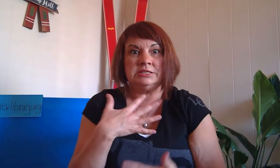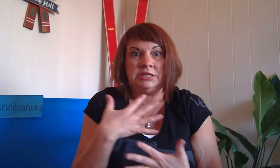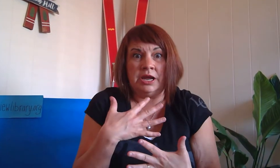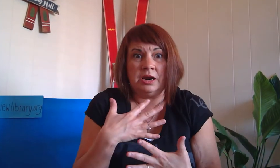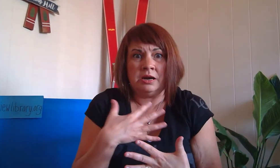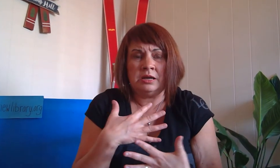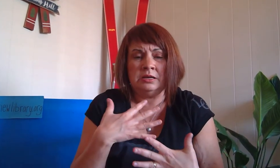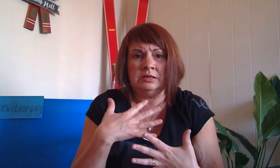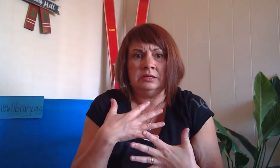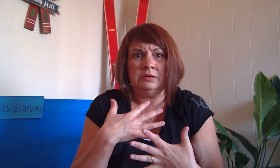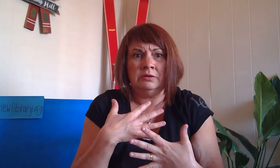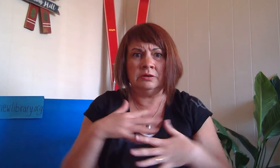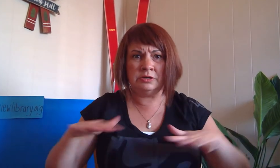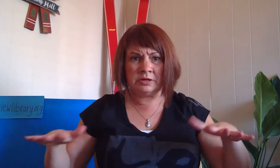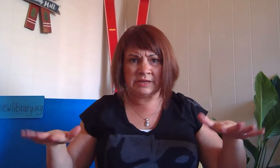scared or nervous